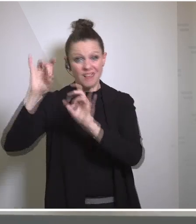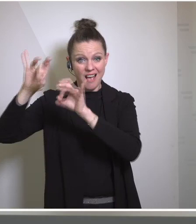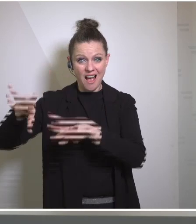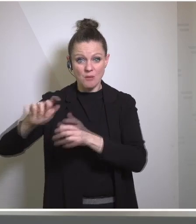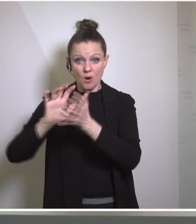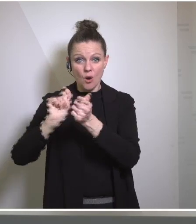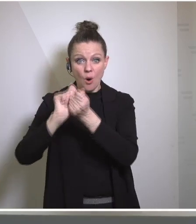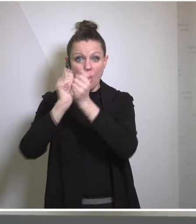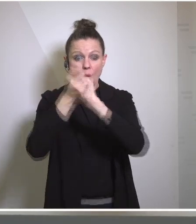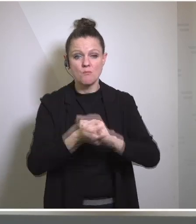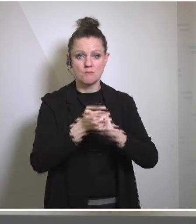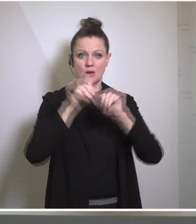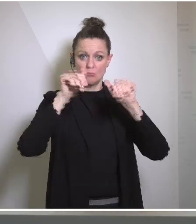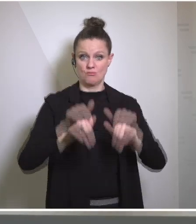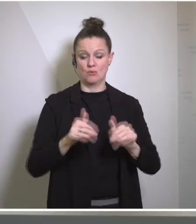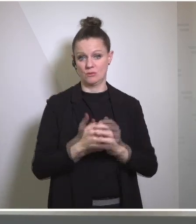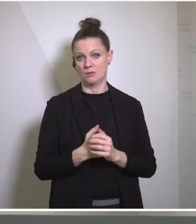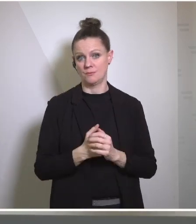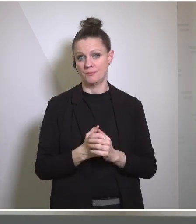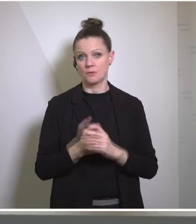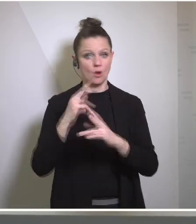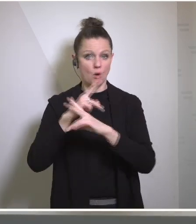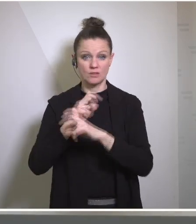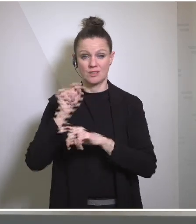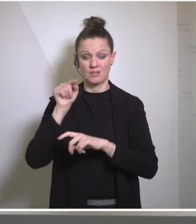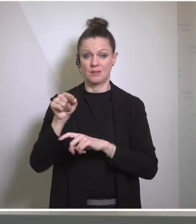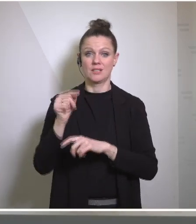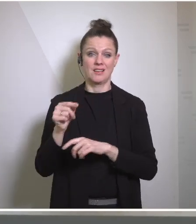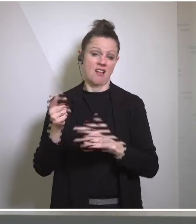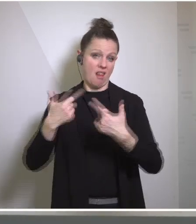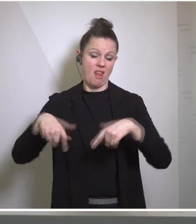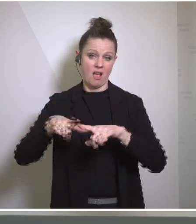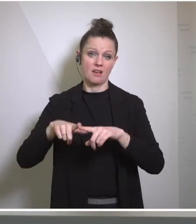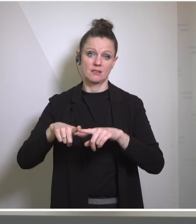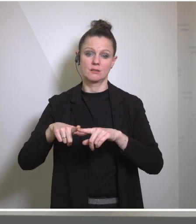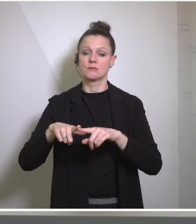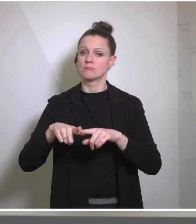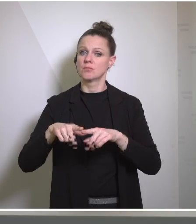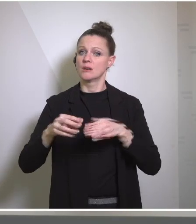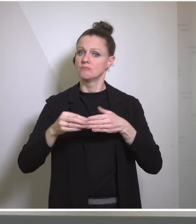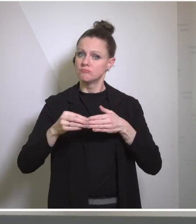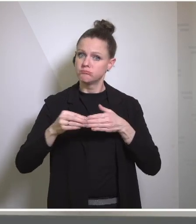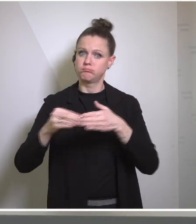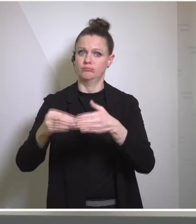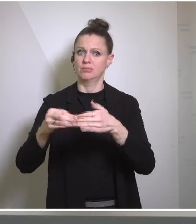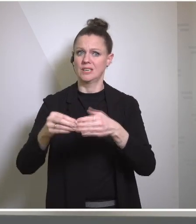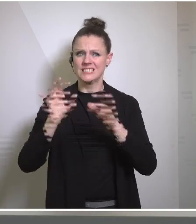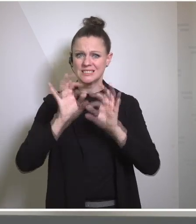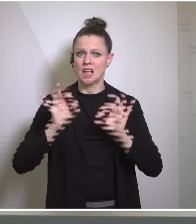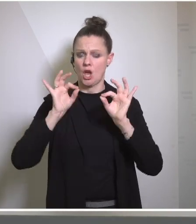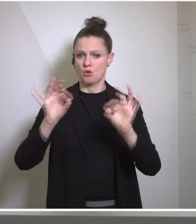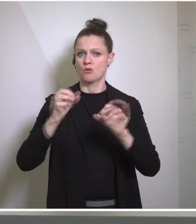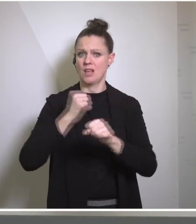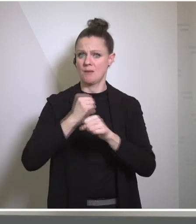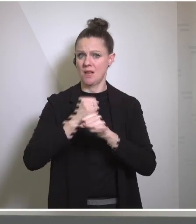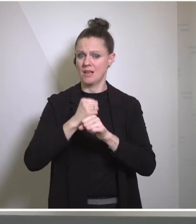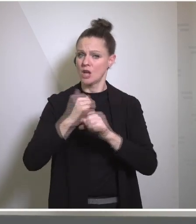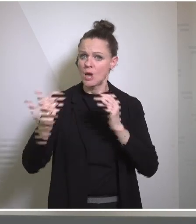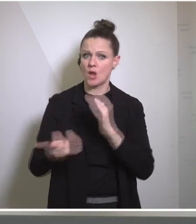switch. But Austria is a country that's leading by remarkable example when it comes to renewables in